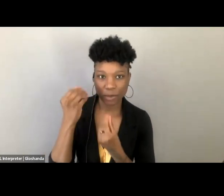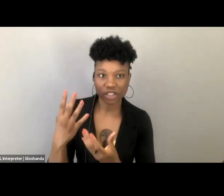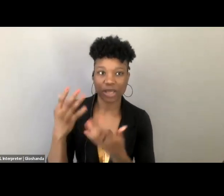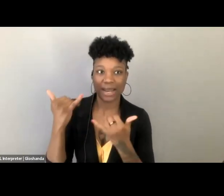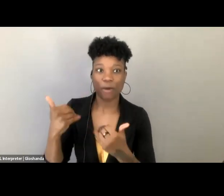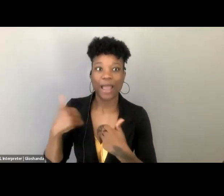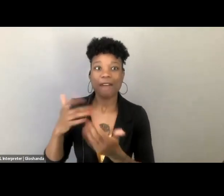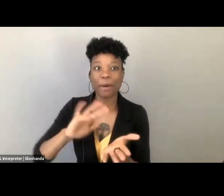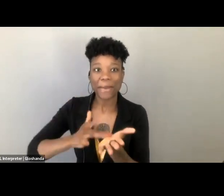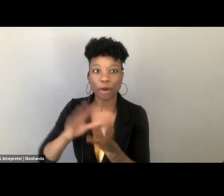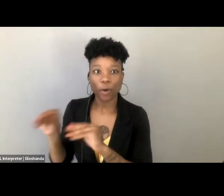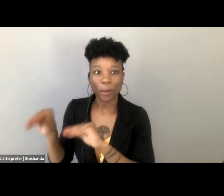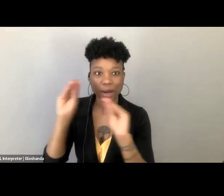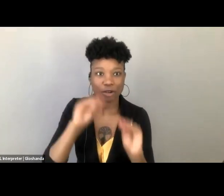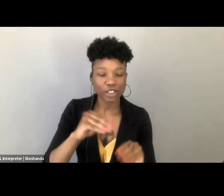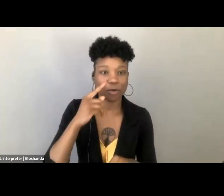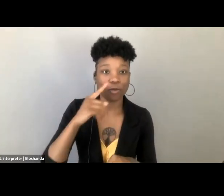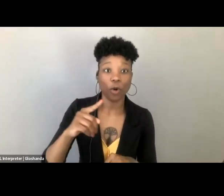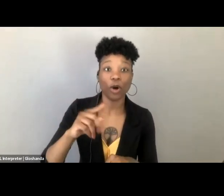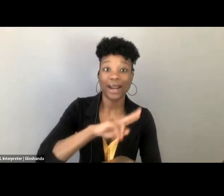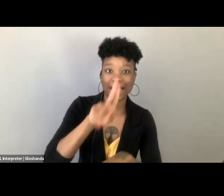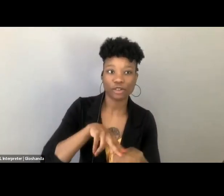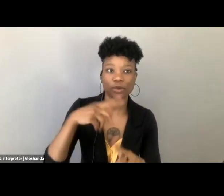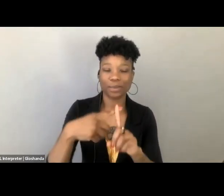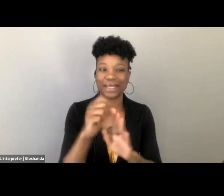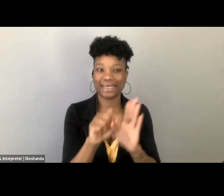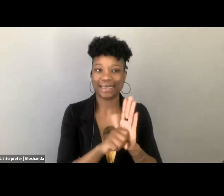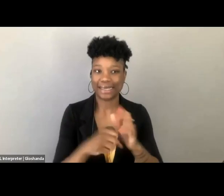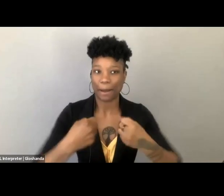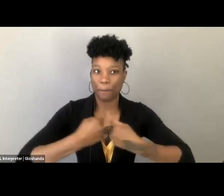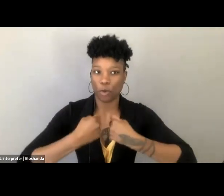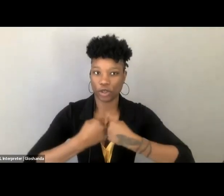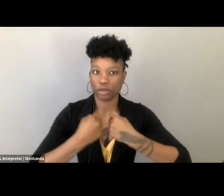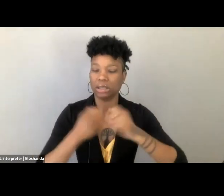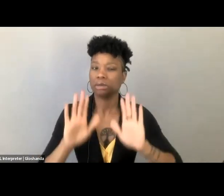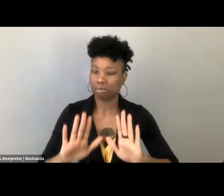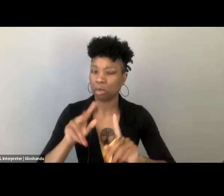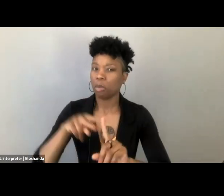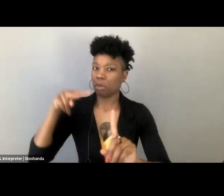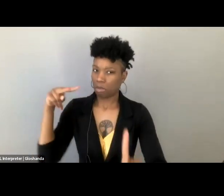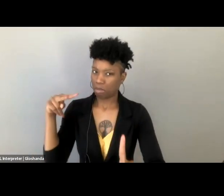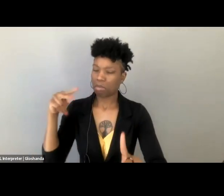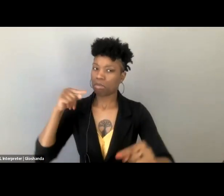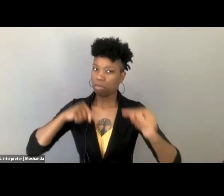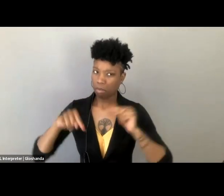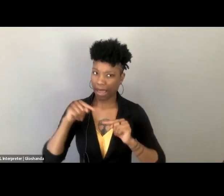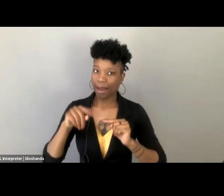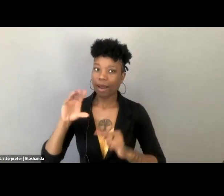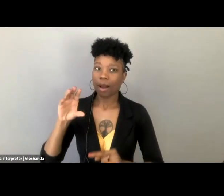across national and state borders. So let's just take a quick step back. So Comstock laws and Comstock-type laws